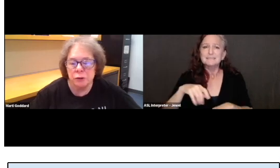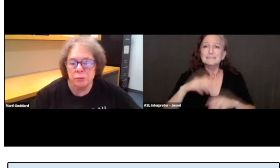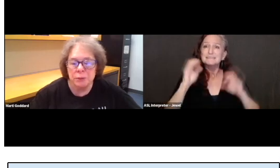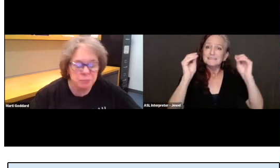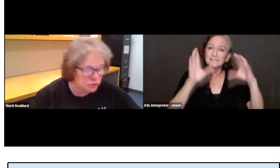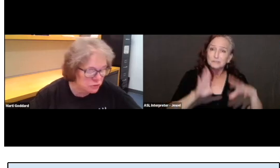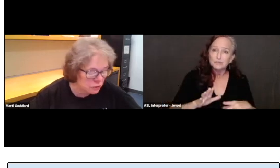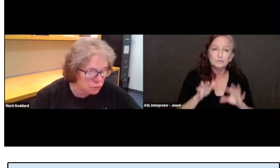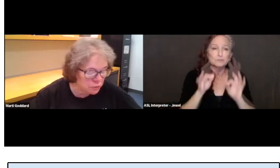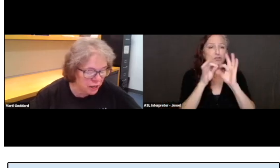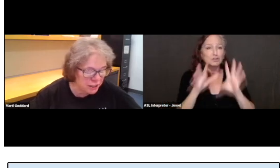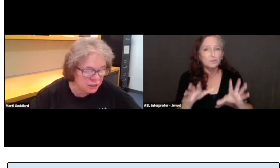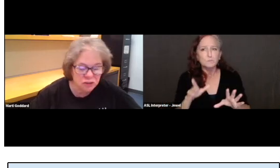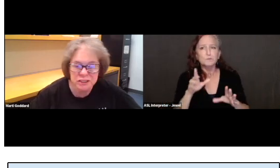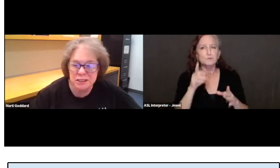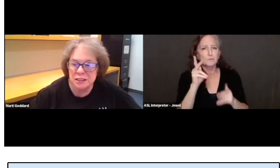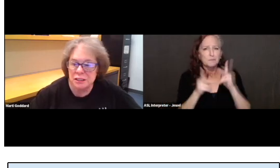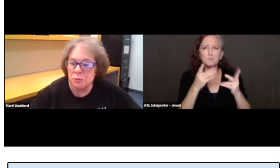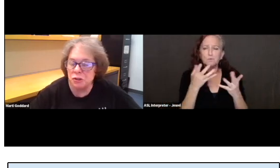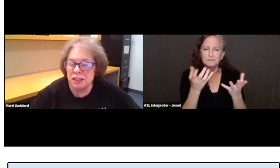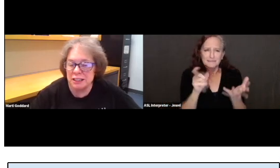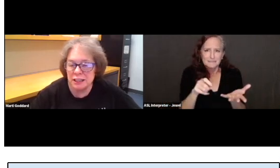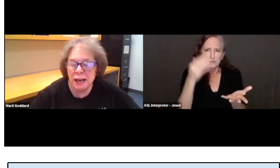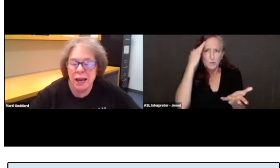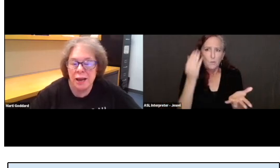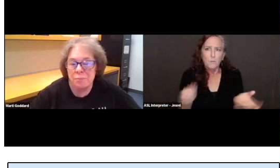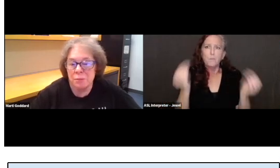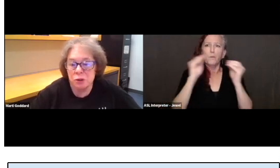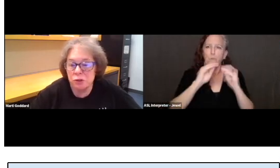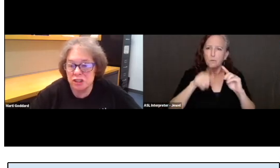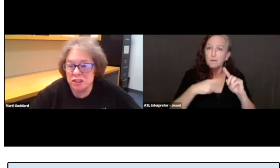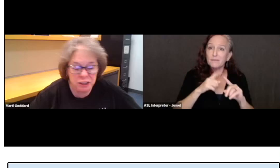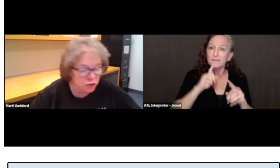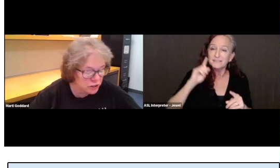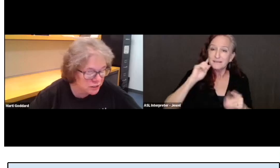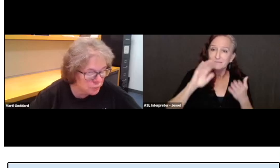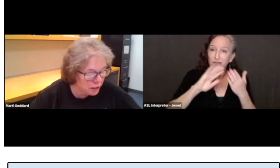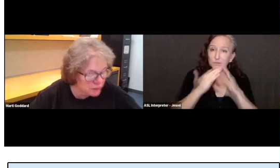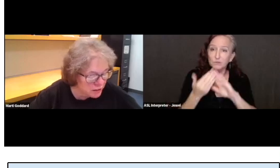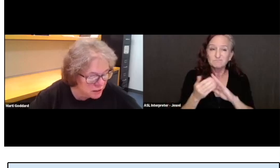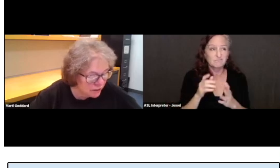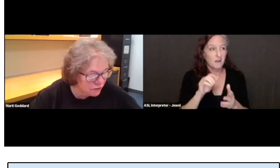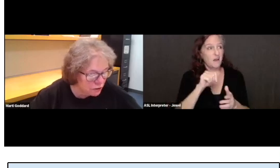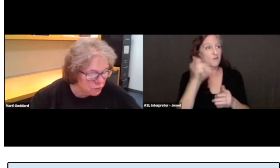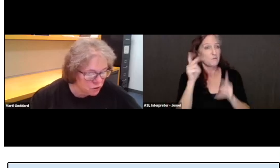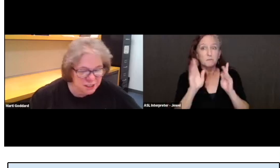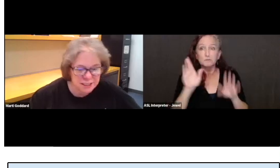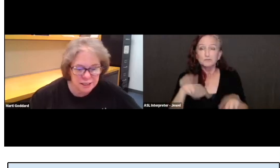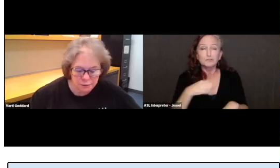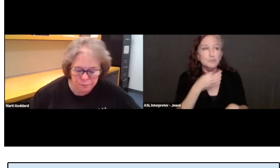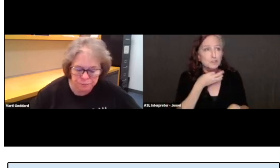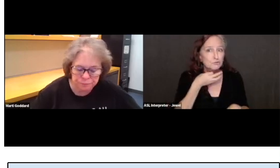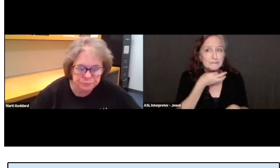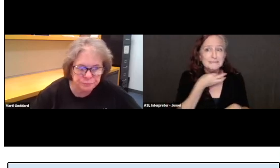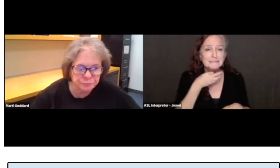for people providing service in the community, and people who are just curious about the deaf community.